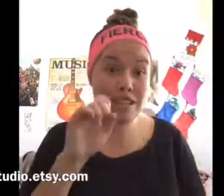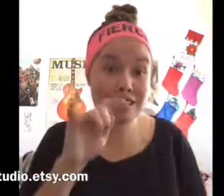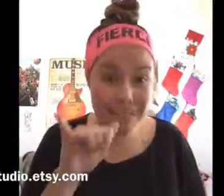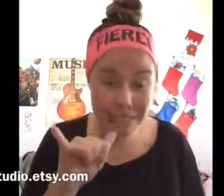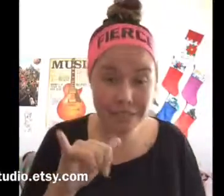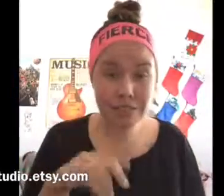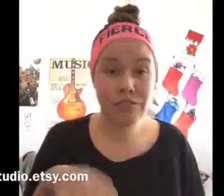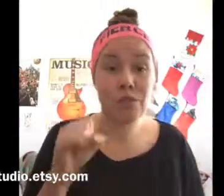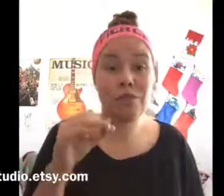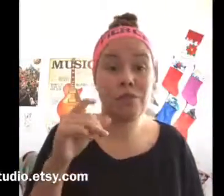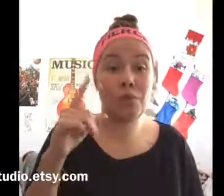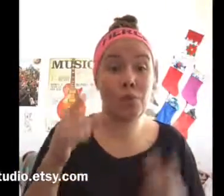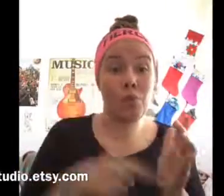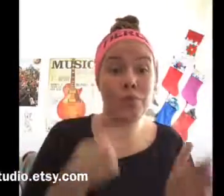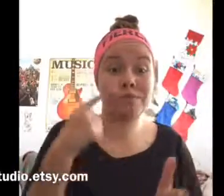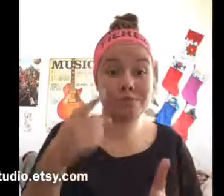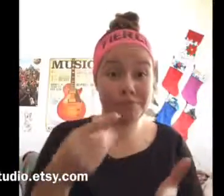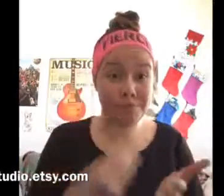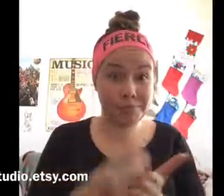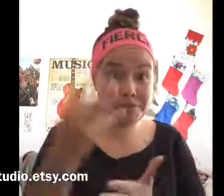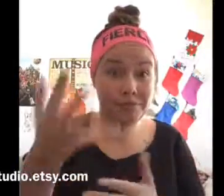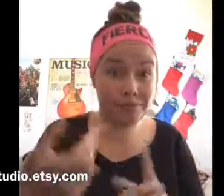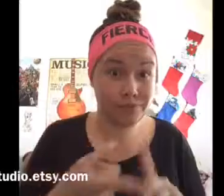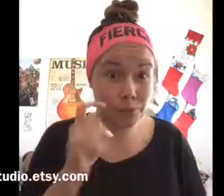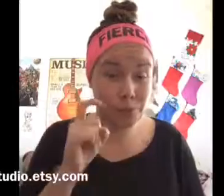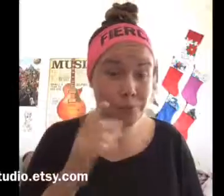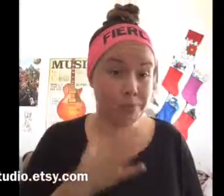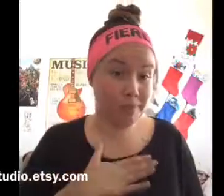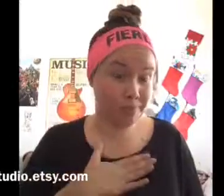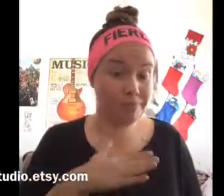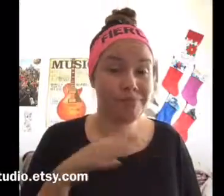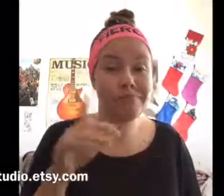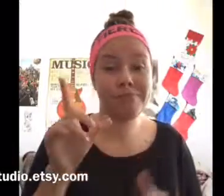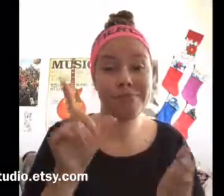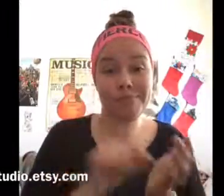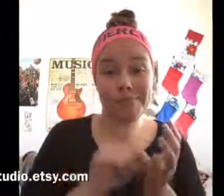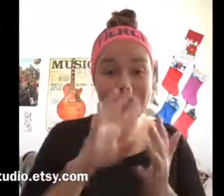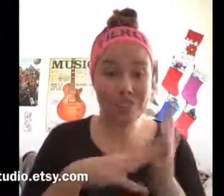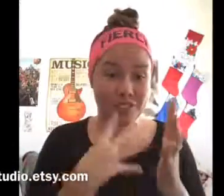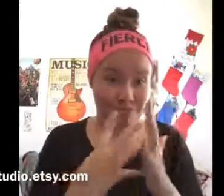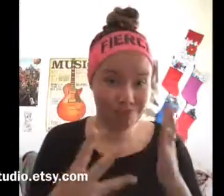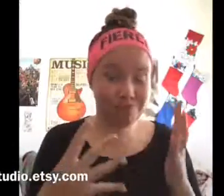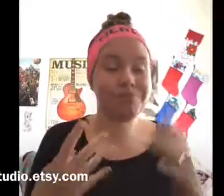on my etsy, once you purchase from mine, to print it out the charts,